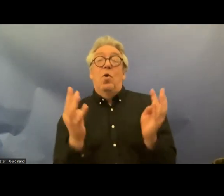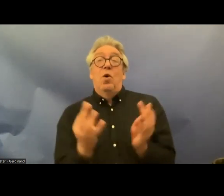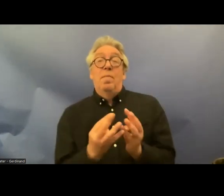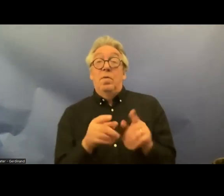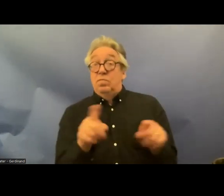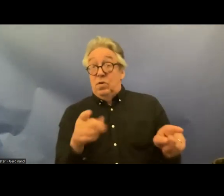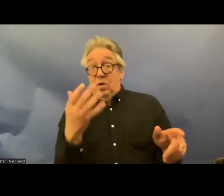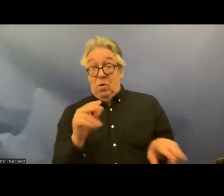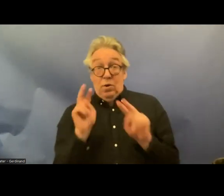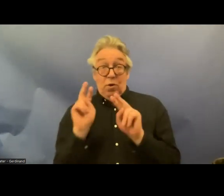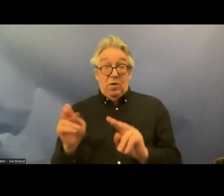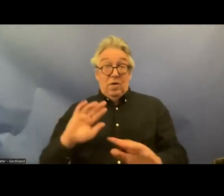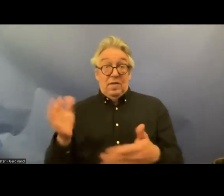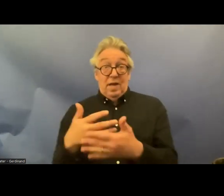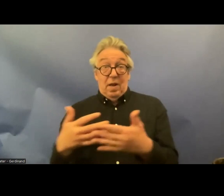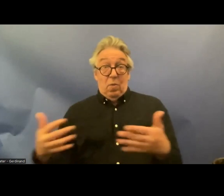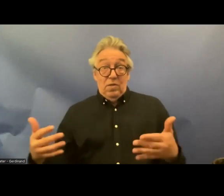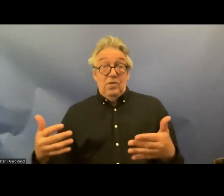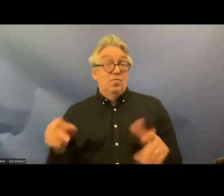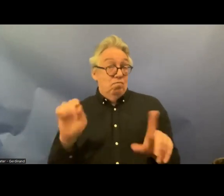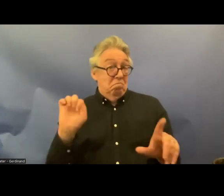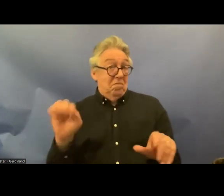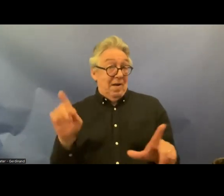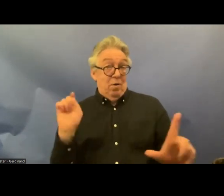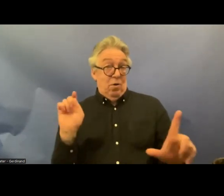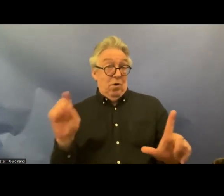language interpretation you should be able to see our sign language